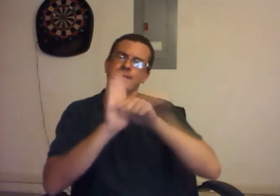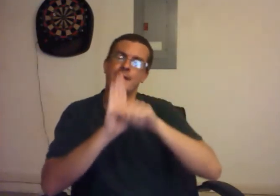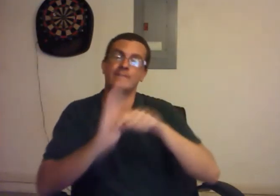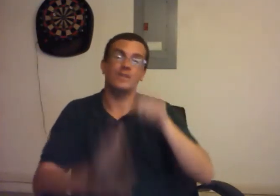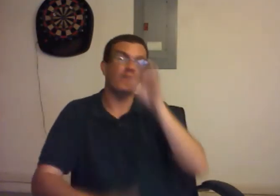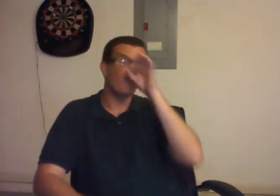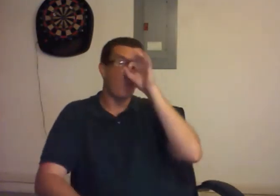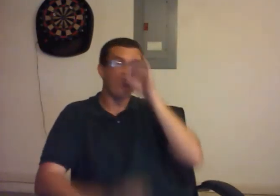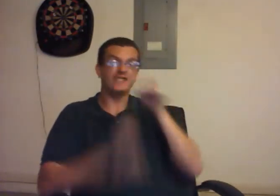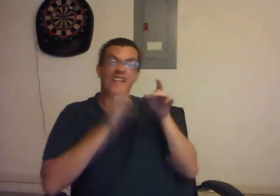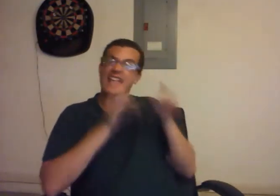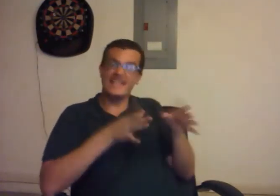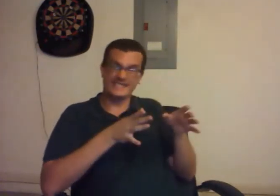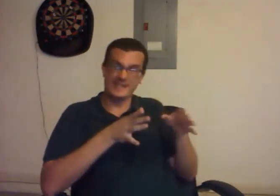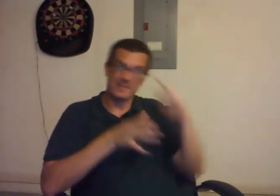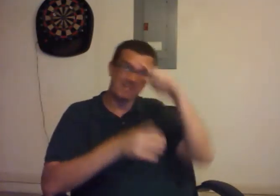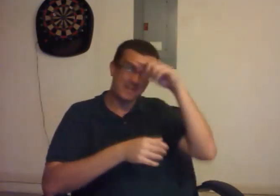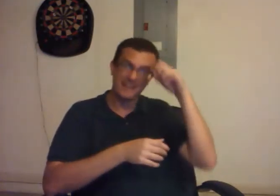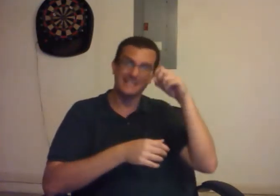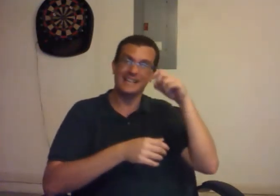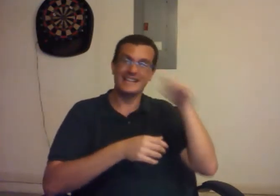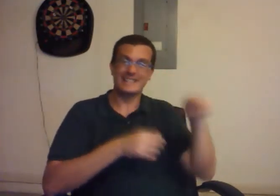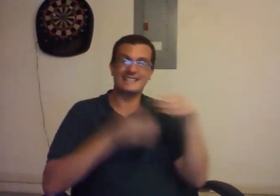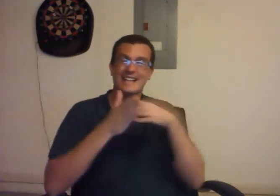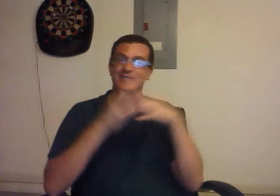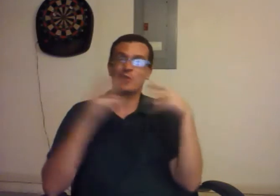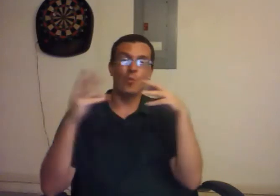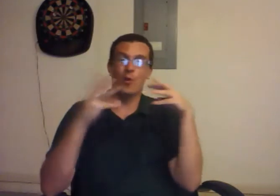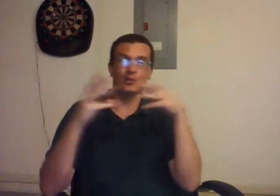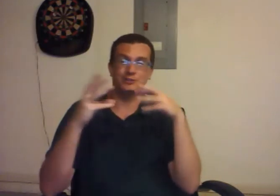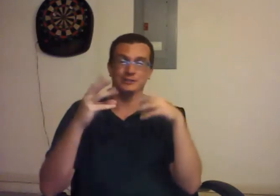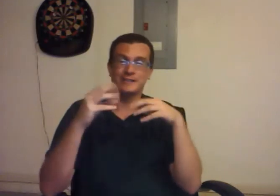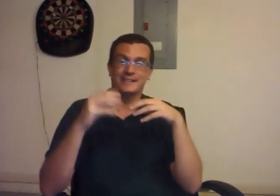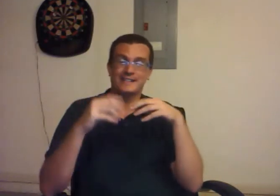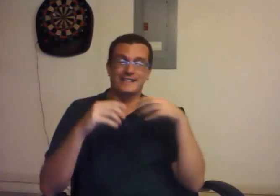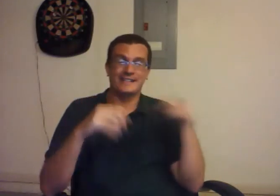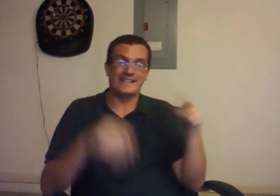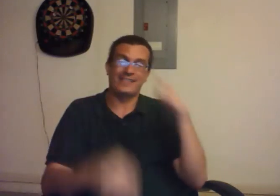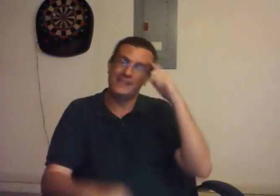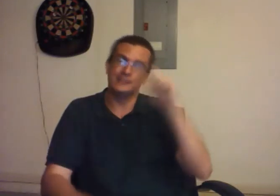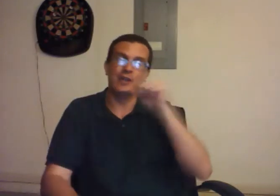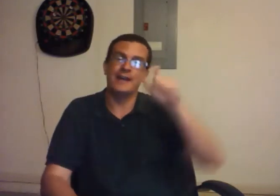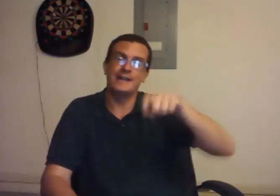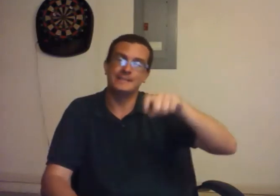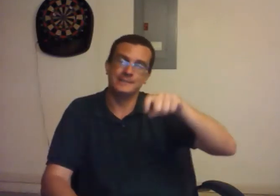FOX hates him because he's against the wars. He thinks they're not necessary.